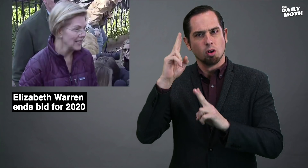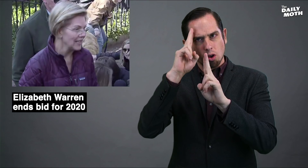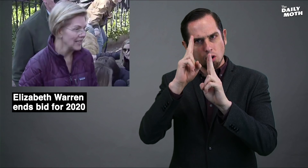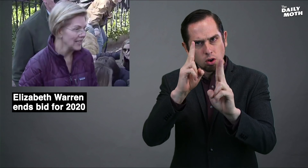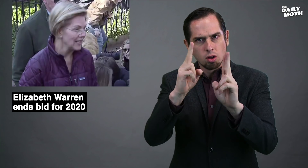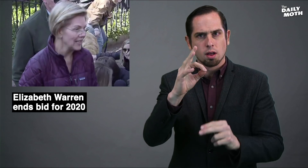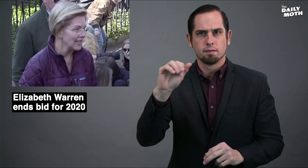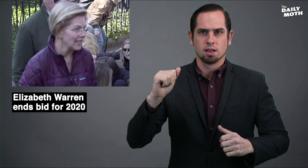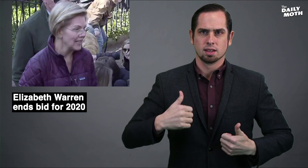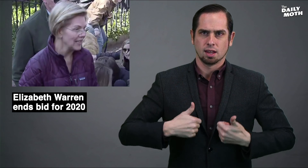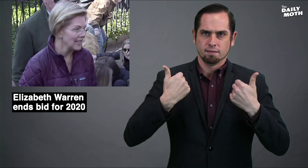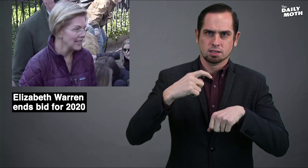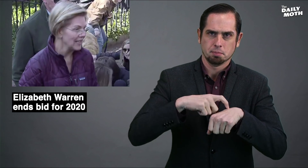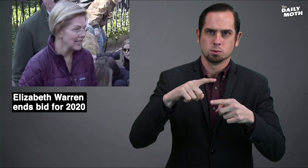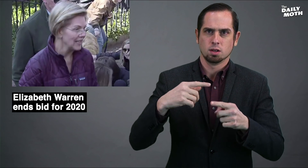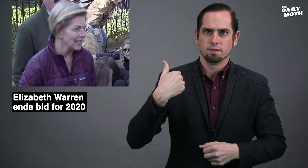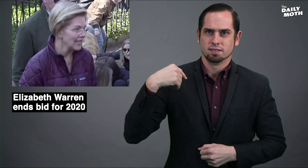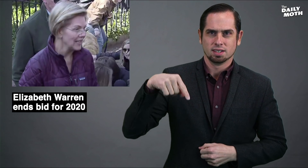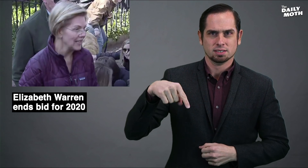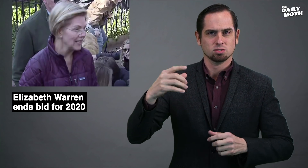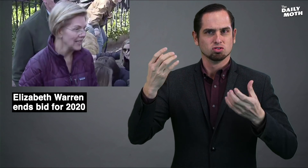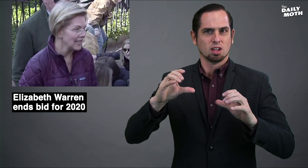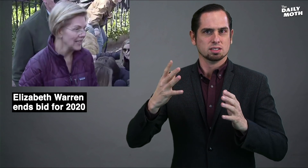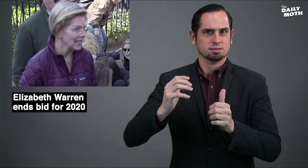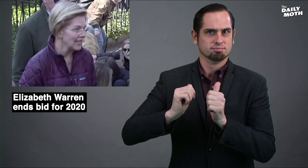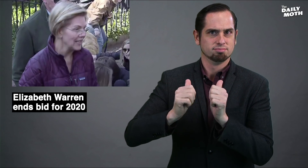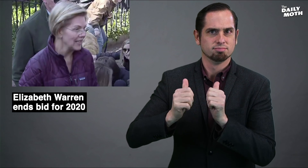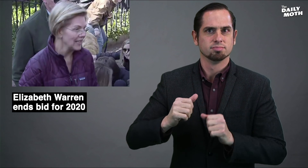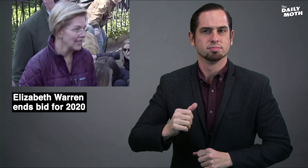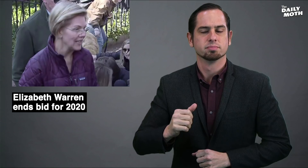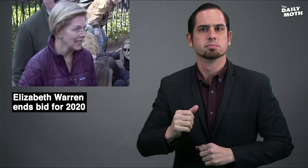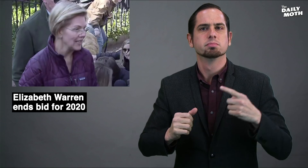that it is an honor of a lifetime to have this chance.